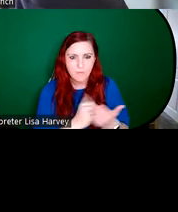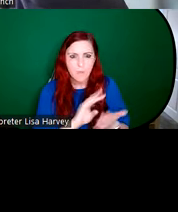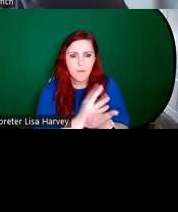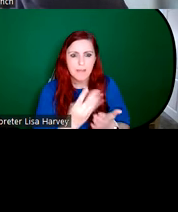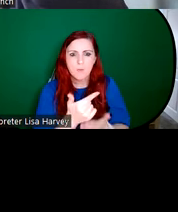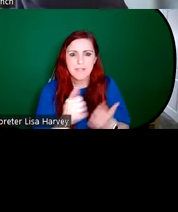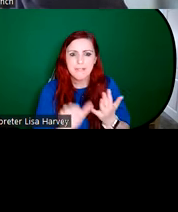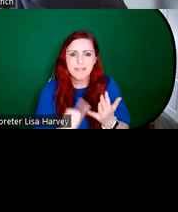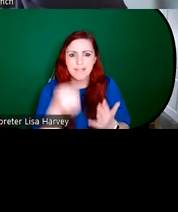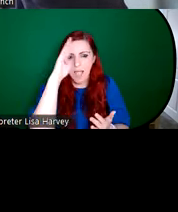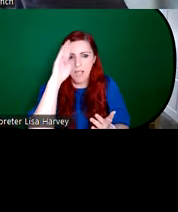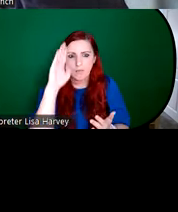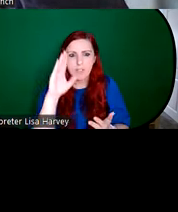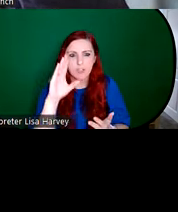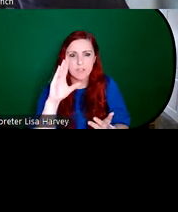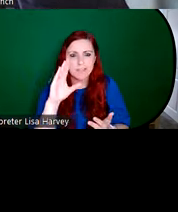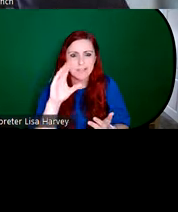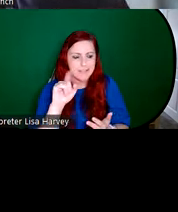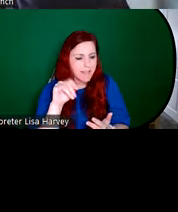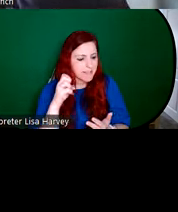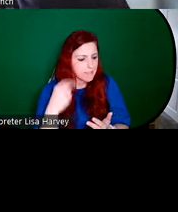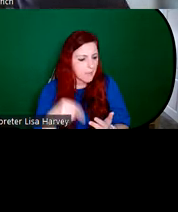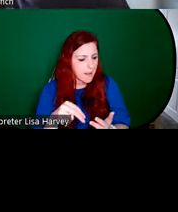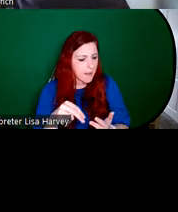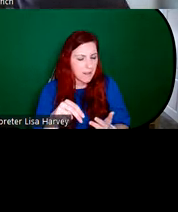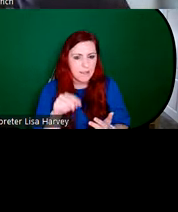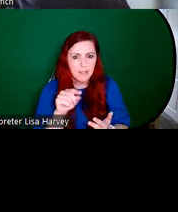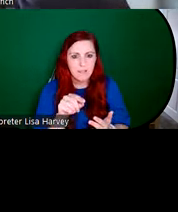statesman, which writes that "Mr Healy really amazed us all by pushing the